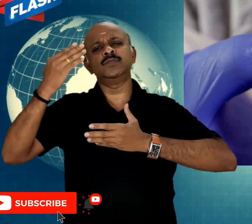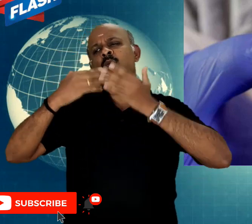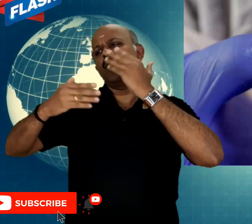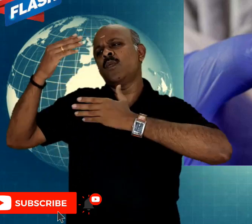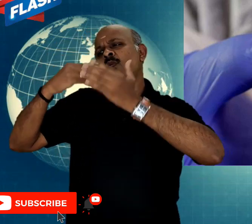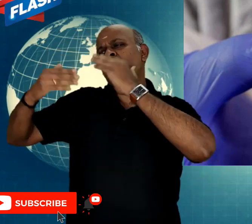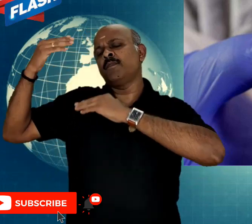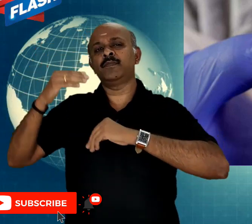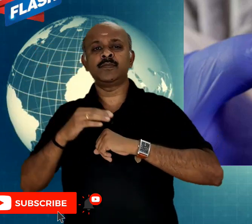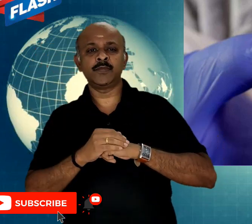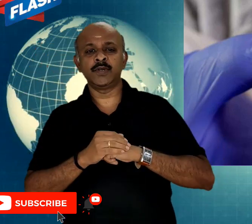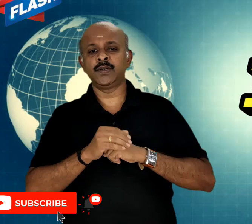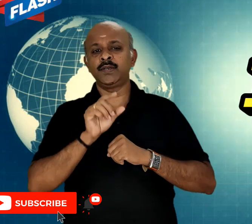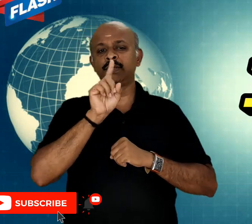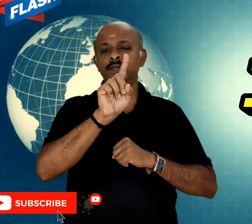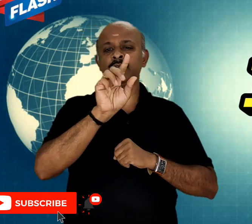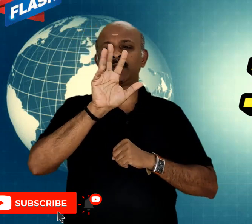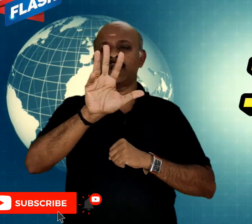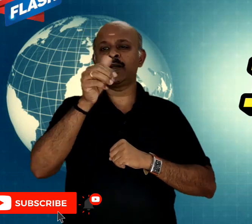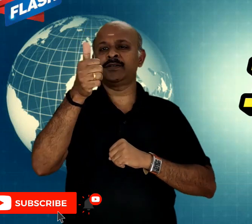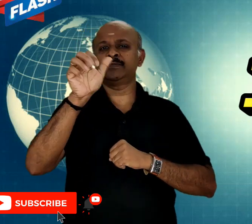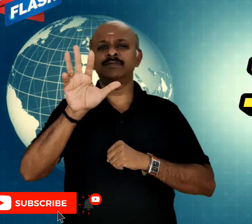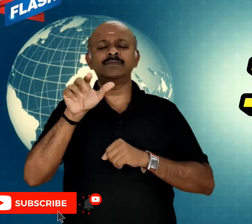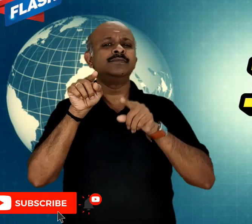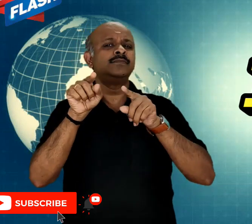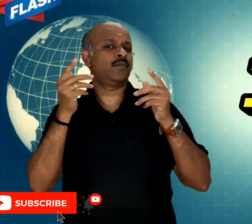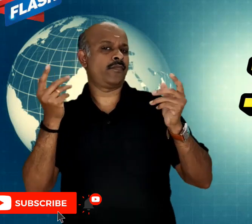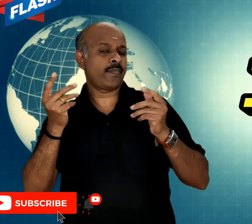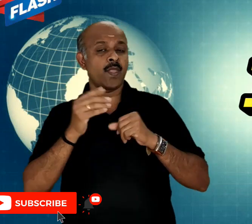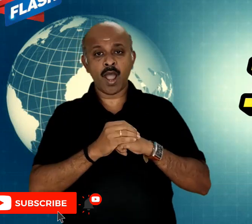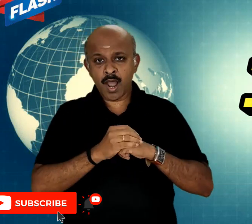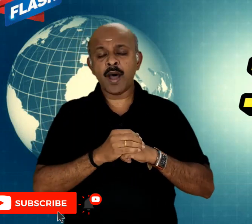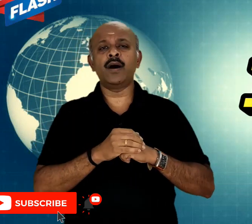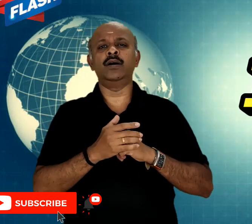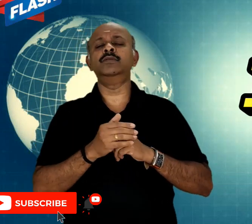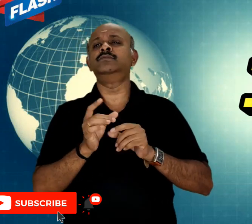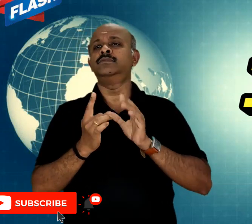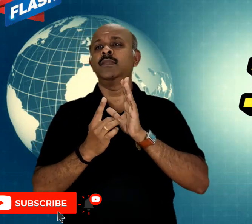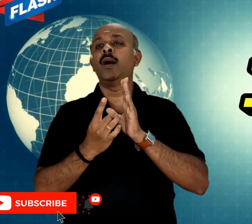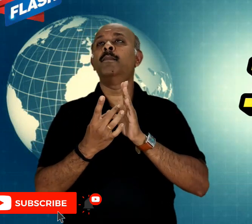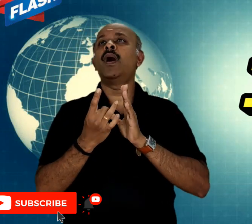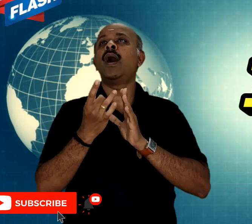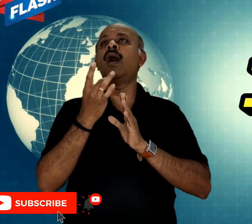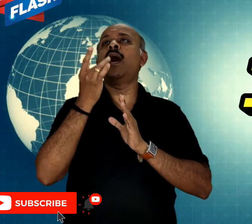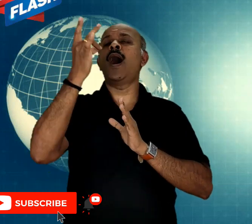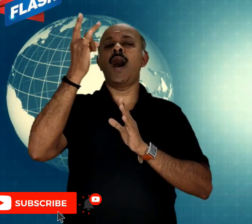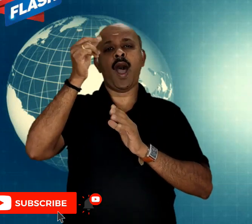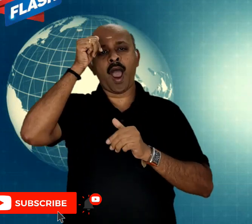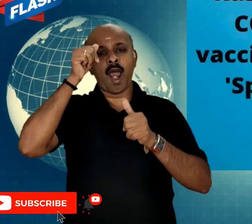satellite which is named as Sputnik